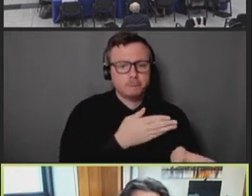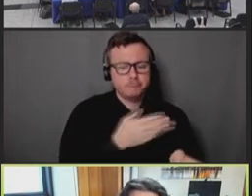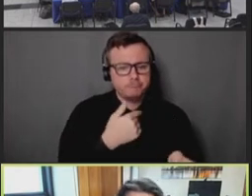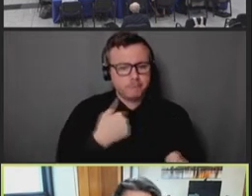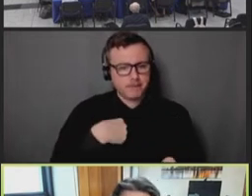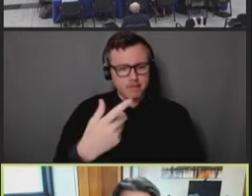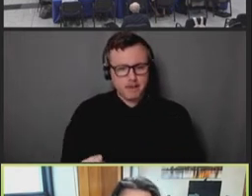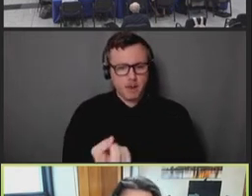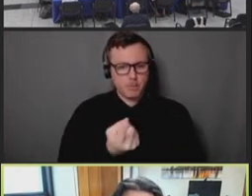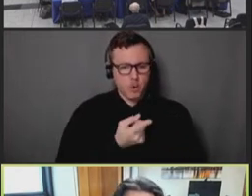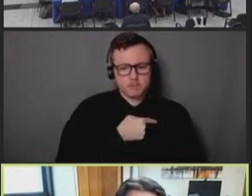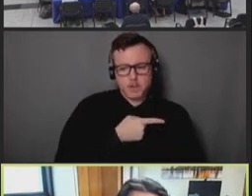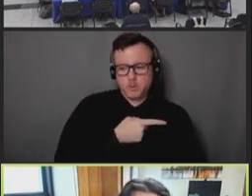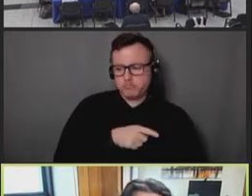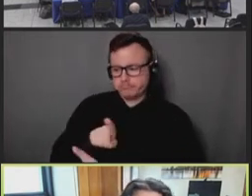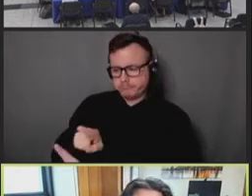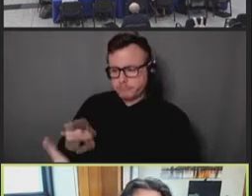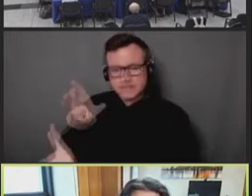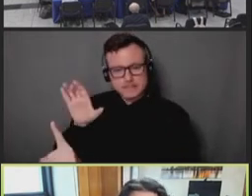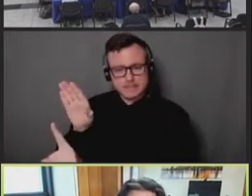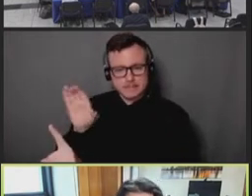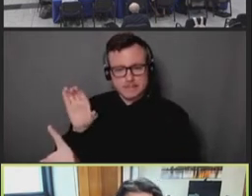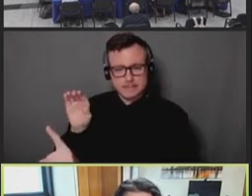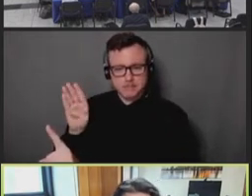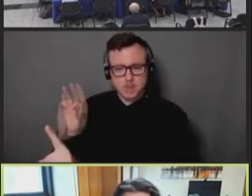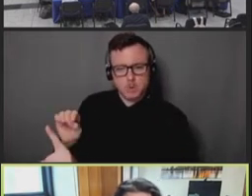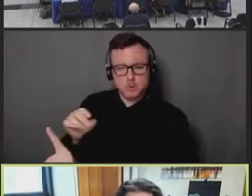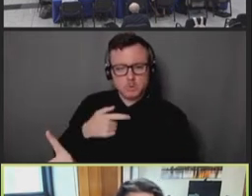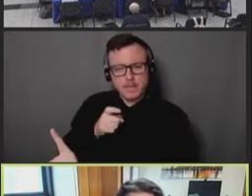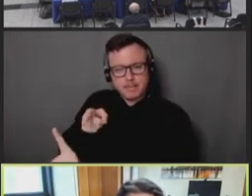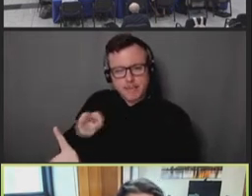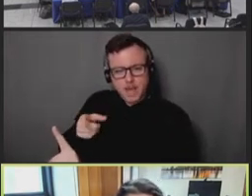really, to let them raise awareness about prevention, testing, and care options,